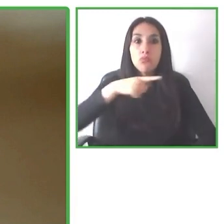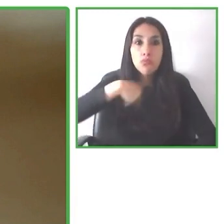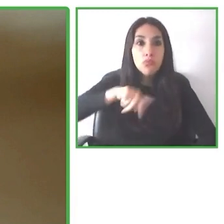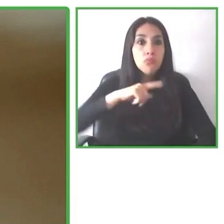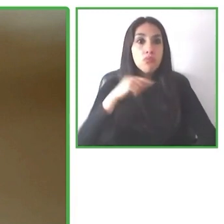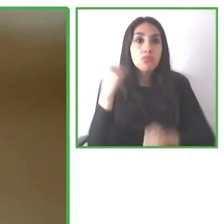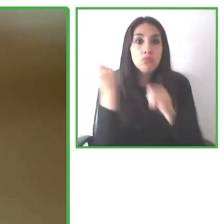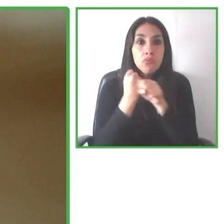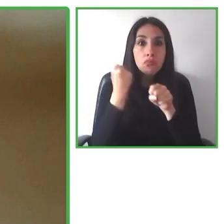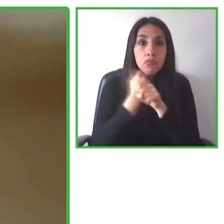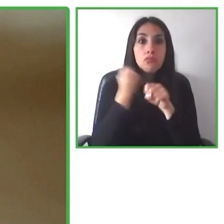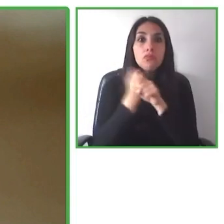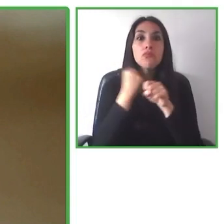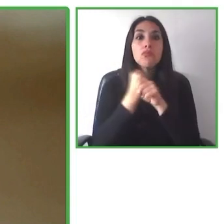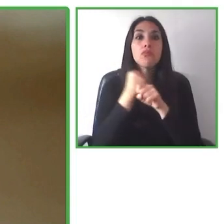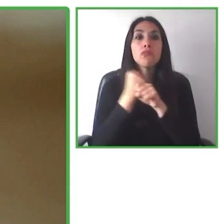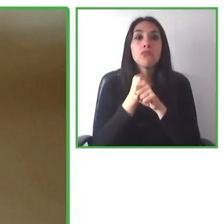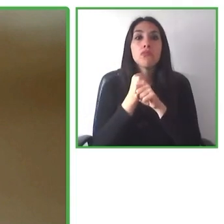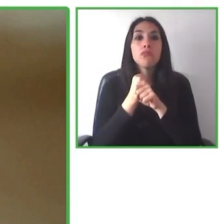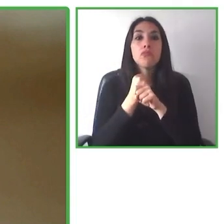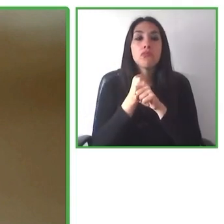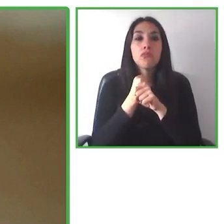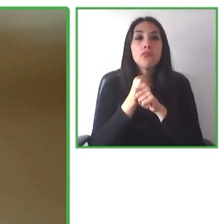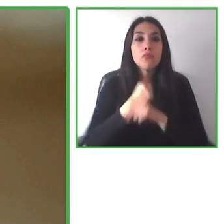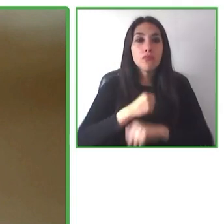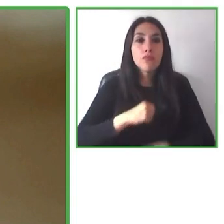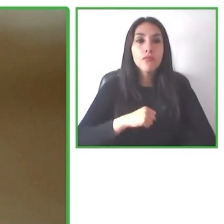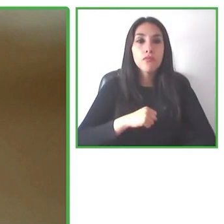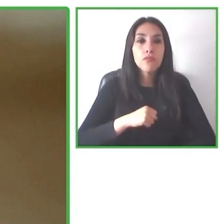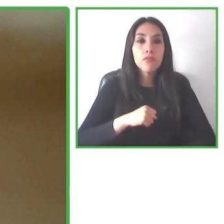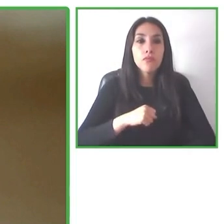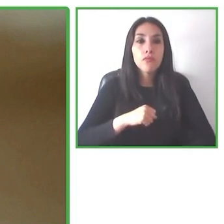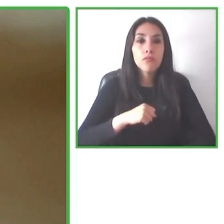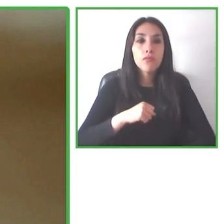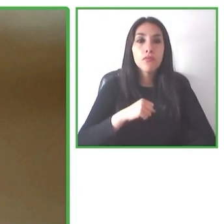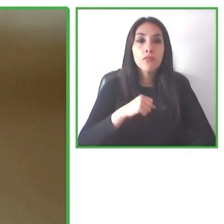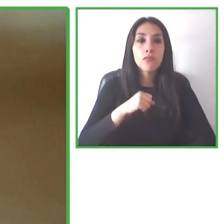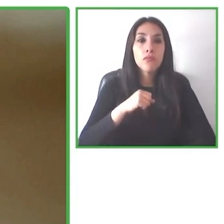several works with them in order to develop different agreements.